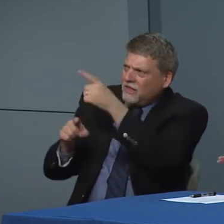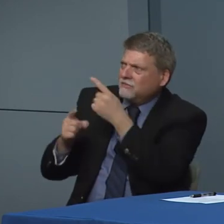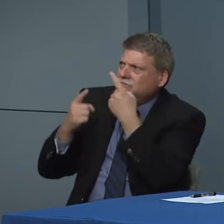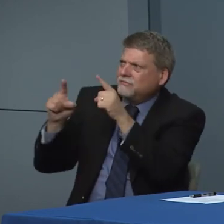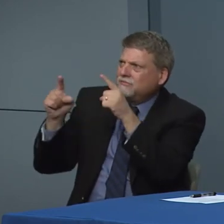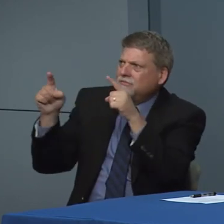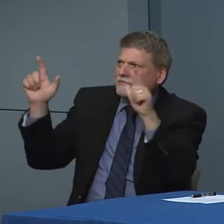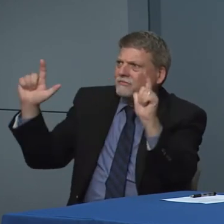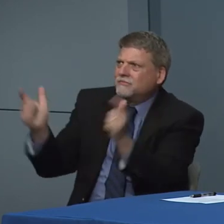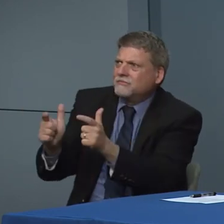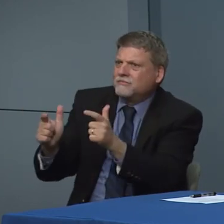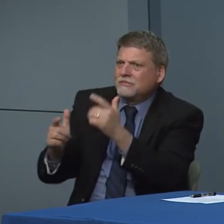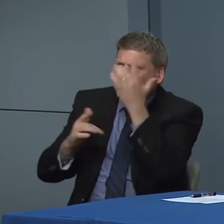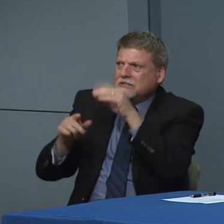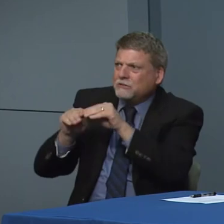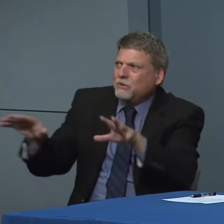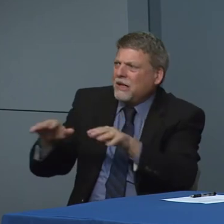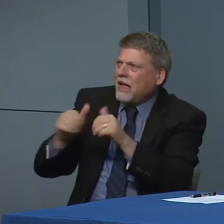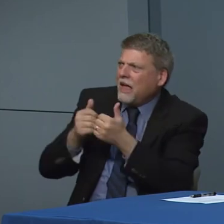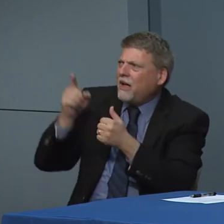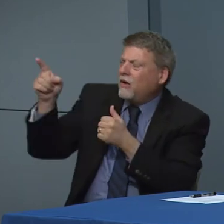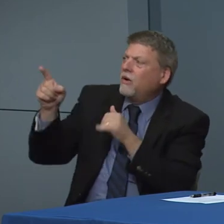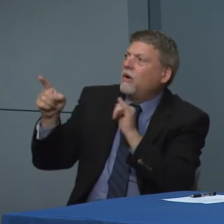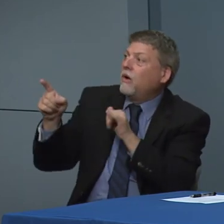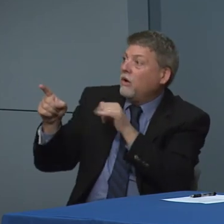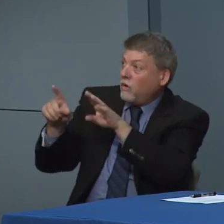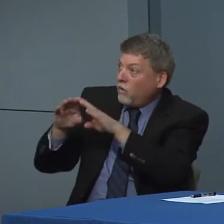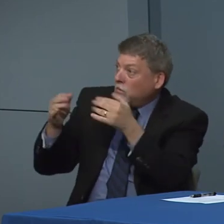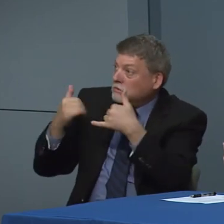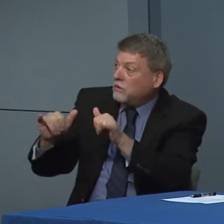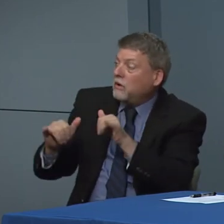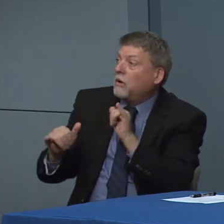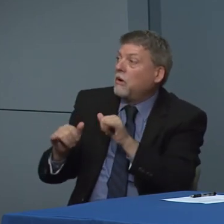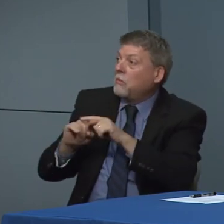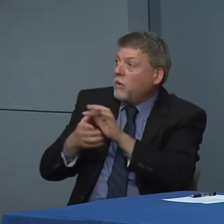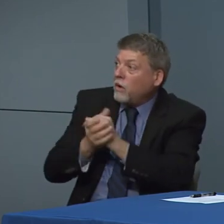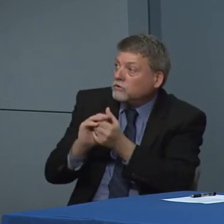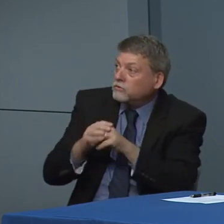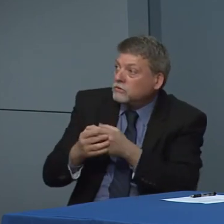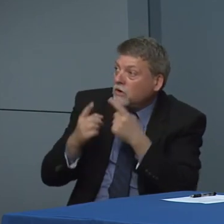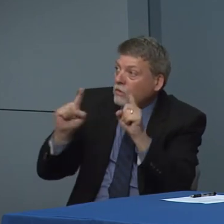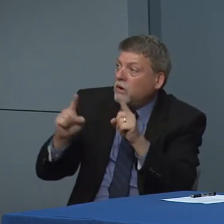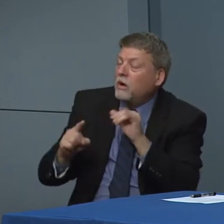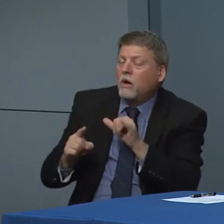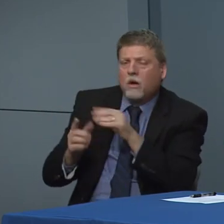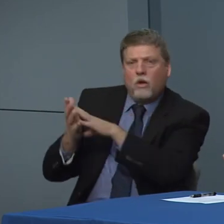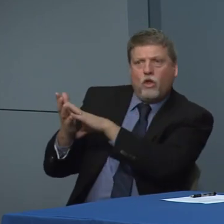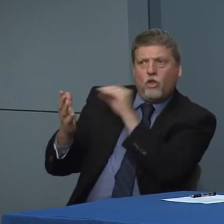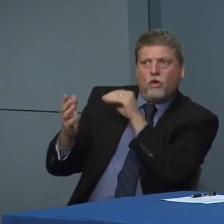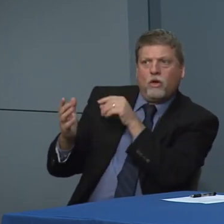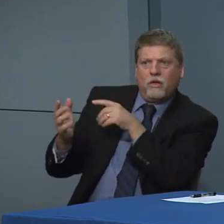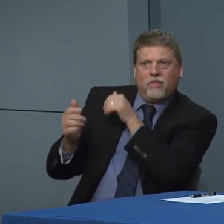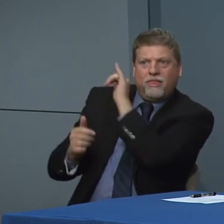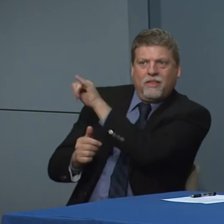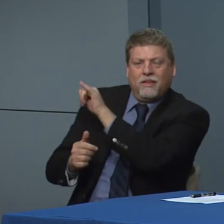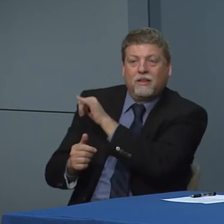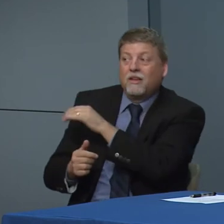disease to say what did they do and what seemed to help. And we know that closing schools potentially can have a